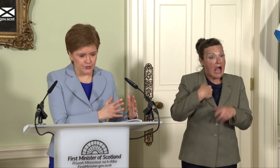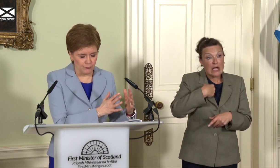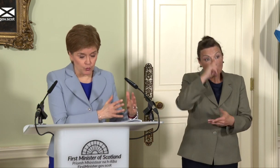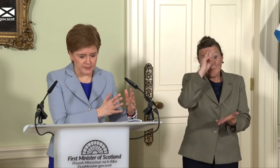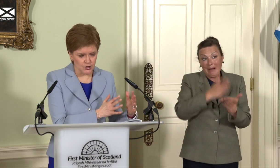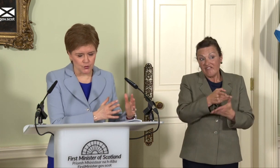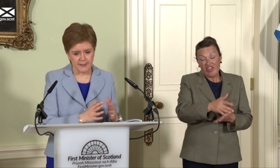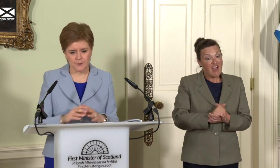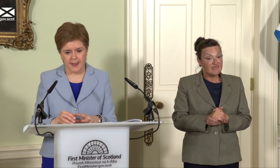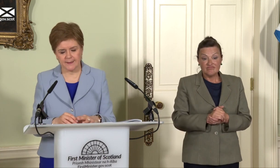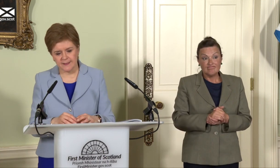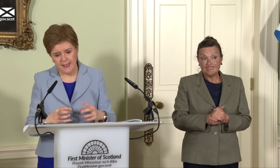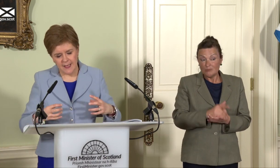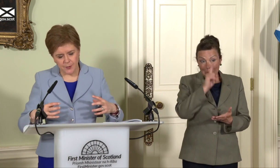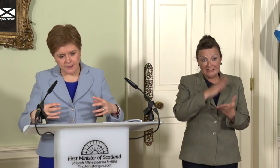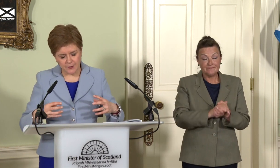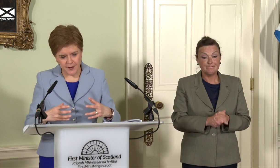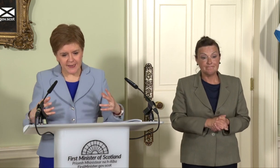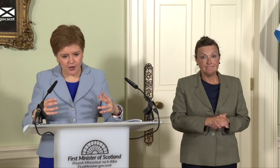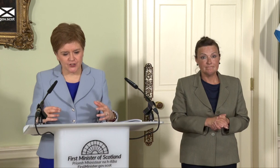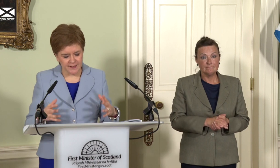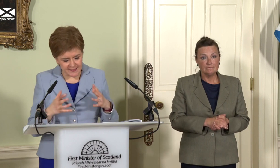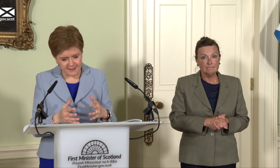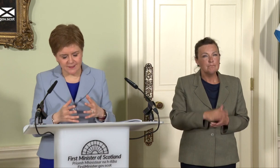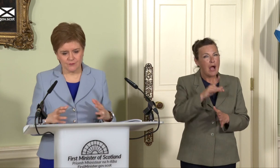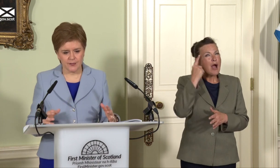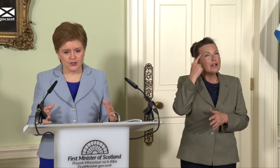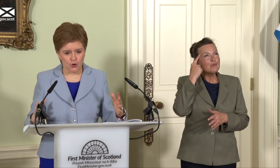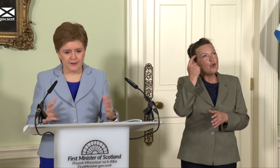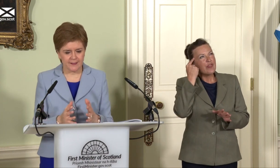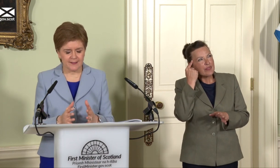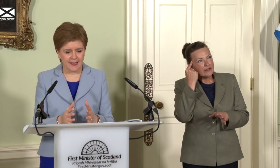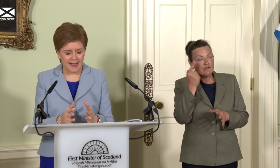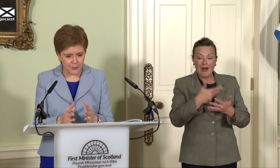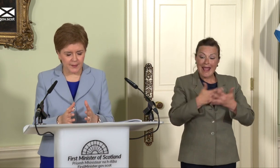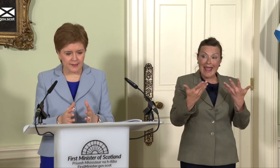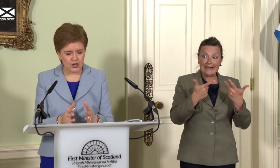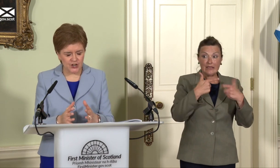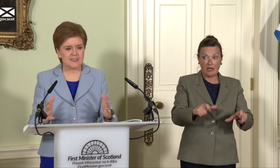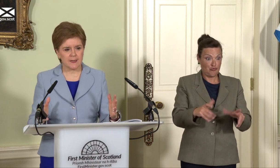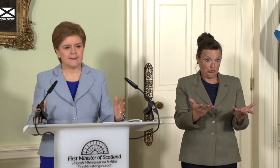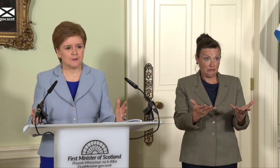road to independence. But for any country, and this is, really, the choice that I think crystallises for